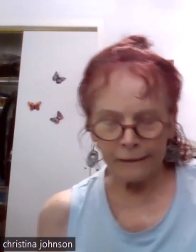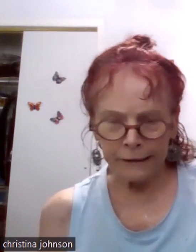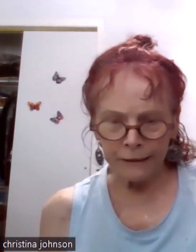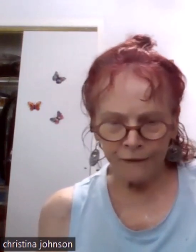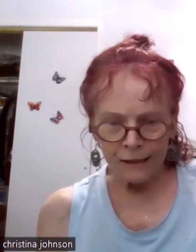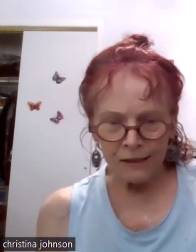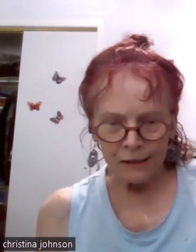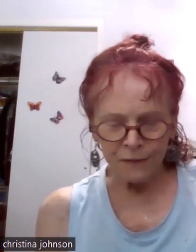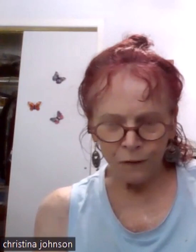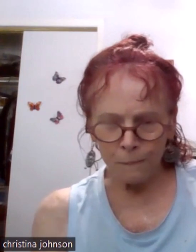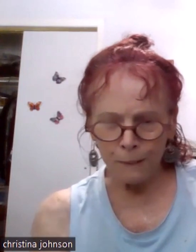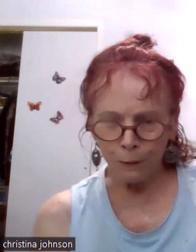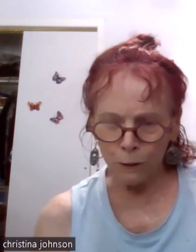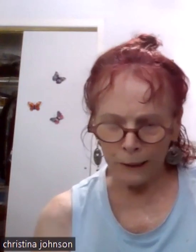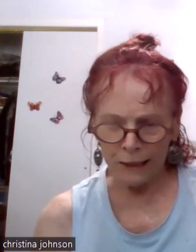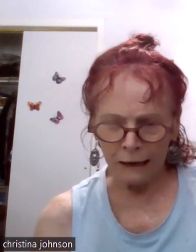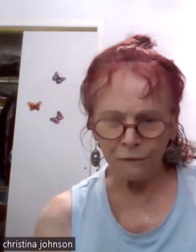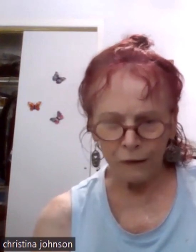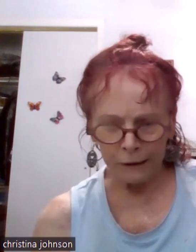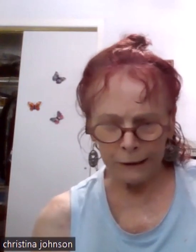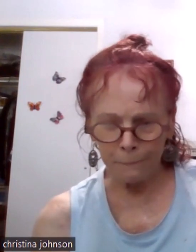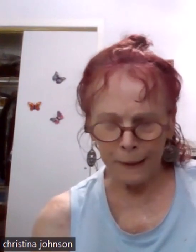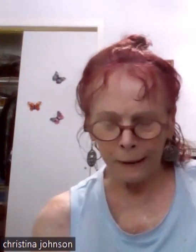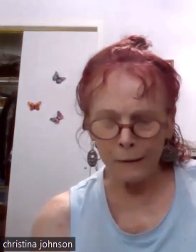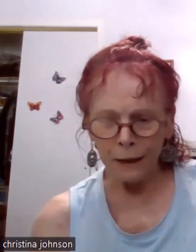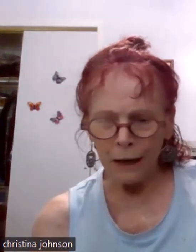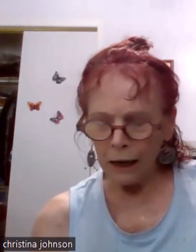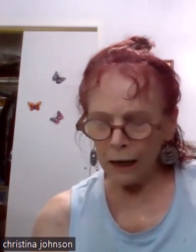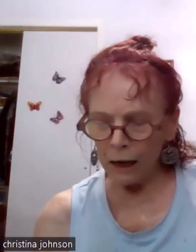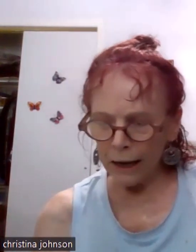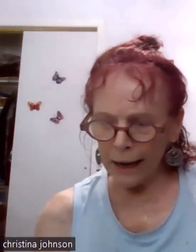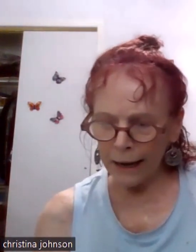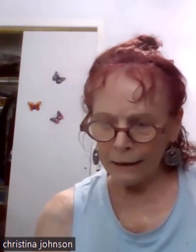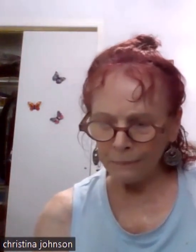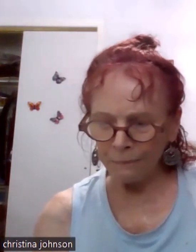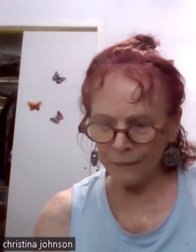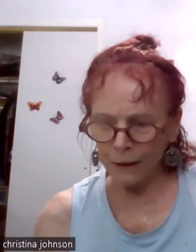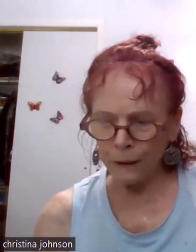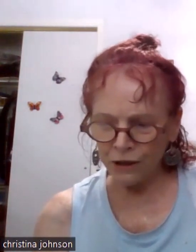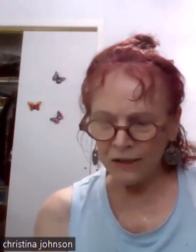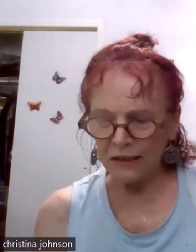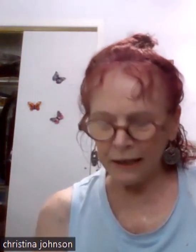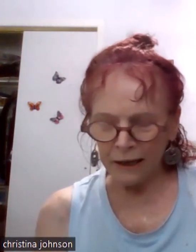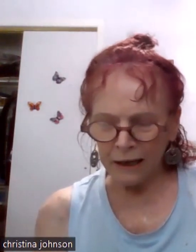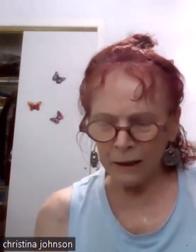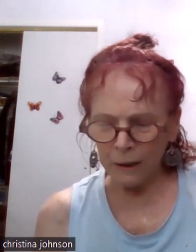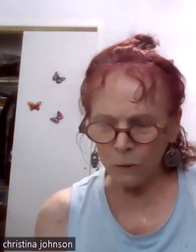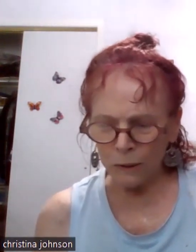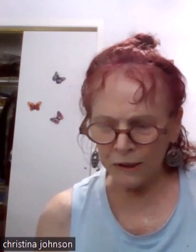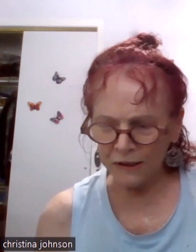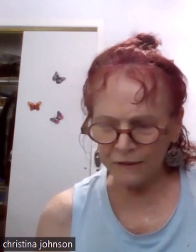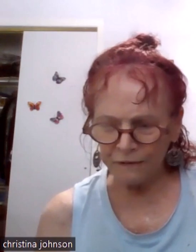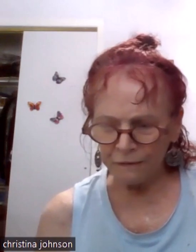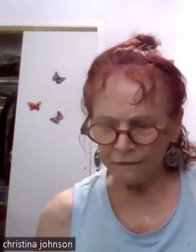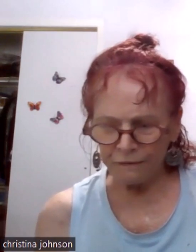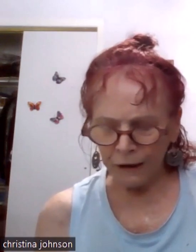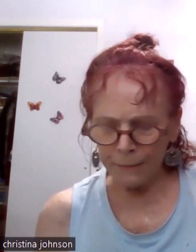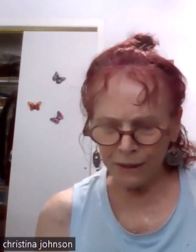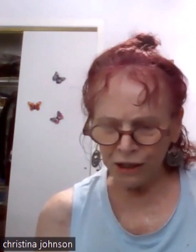hearing devices for people who were deaf or hearing impaired, and they were just it was very much